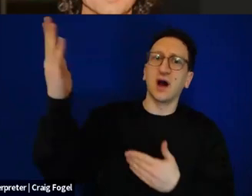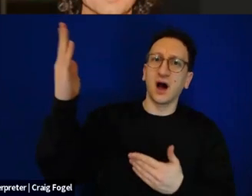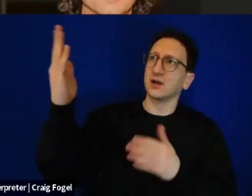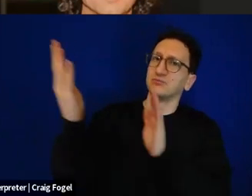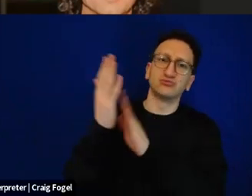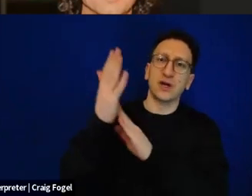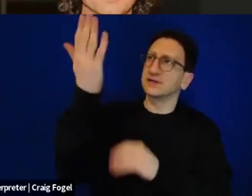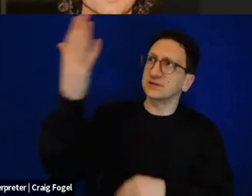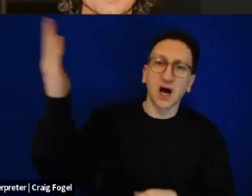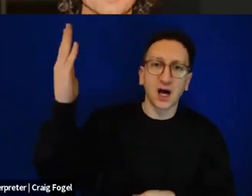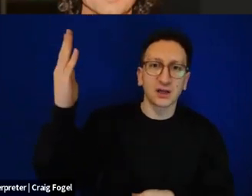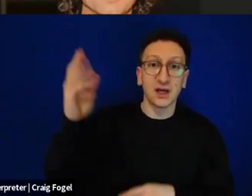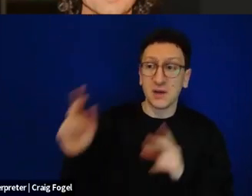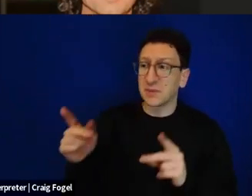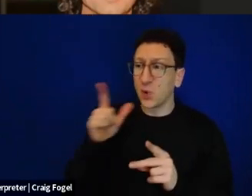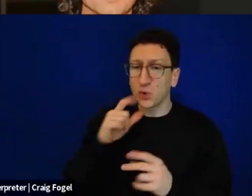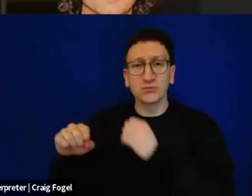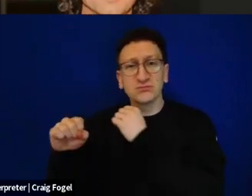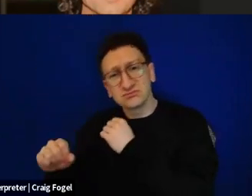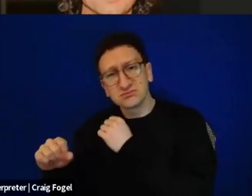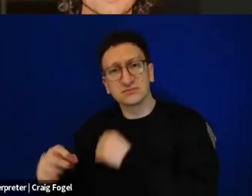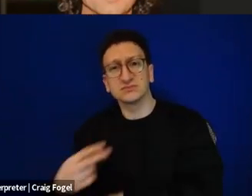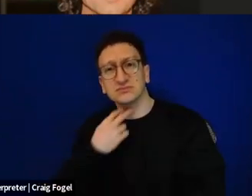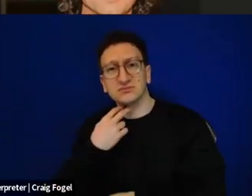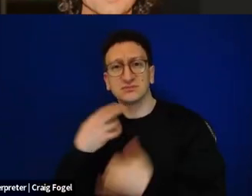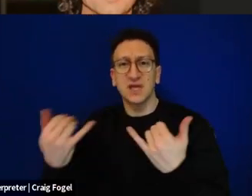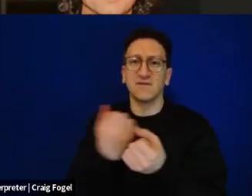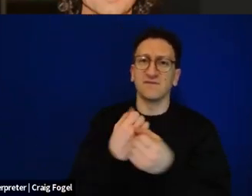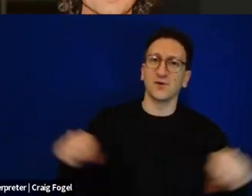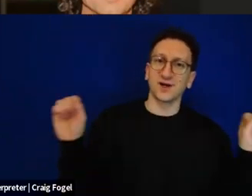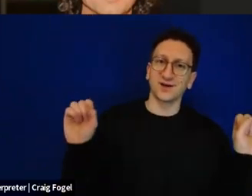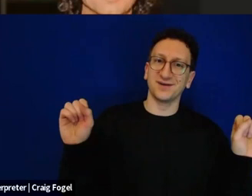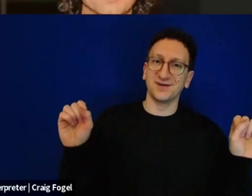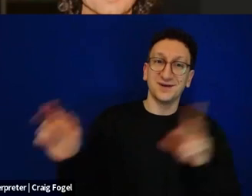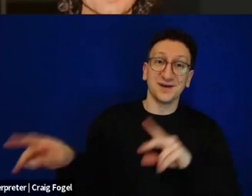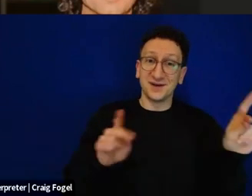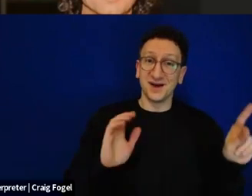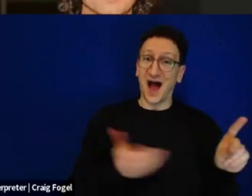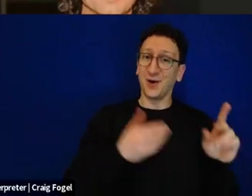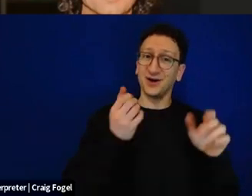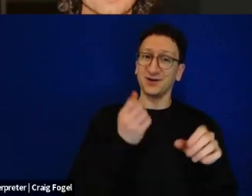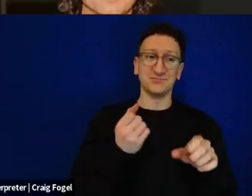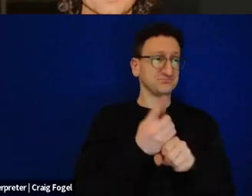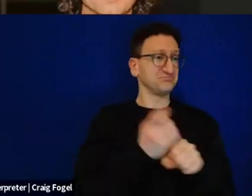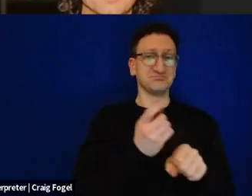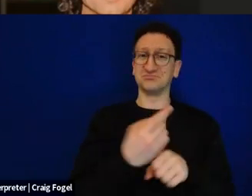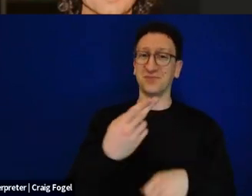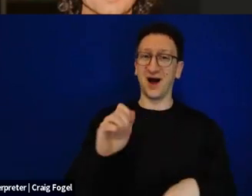Captives have been redeemed. And we say that in Tehillim all the time in hall. But we don't know it until you really experience it.